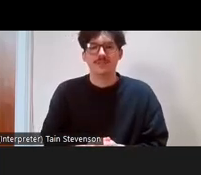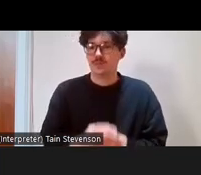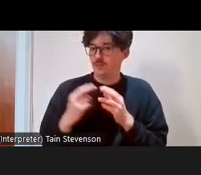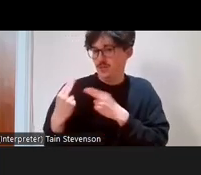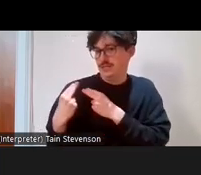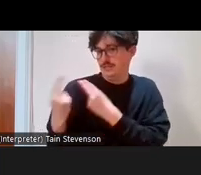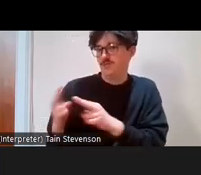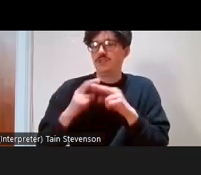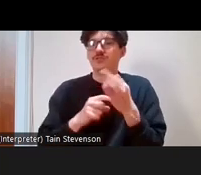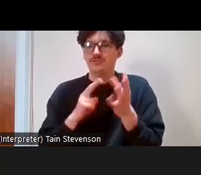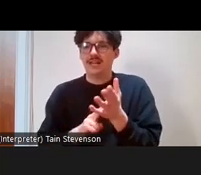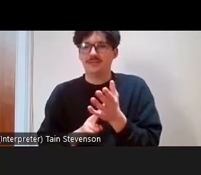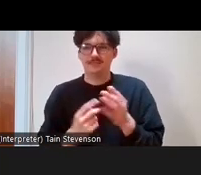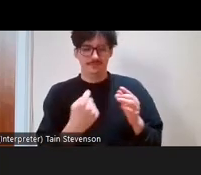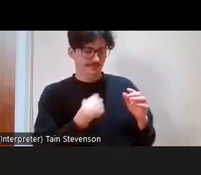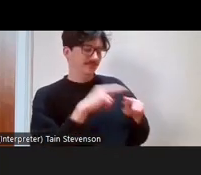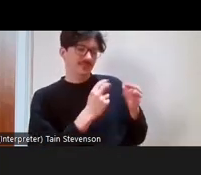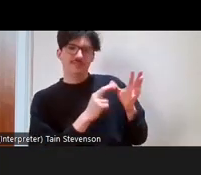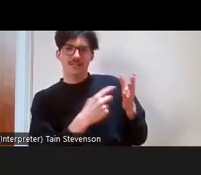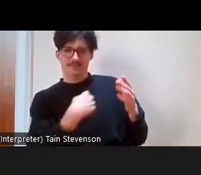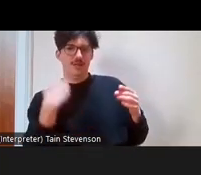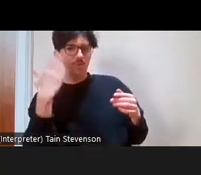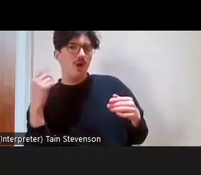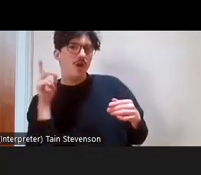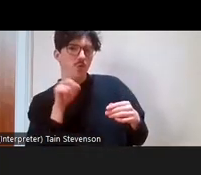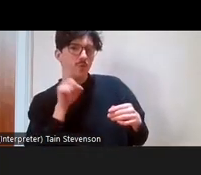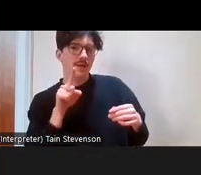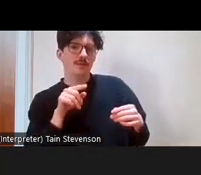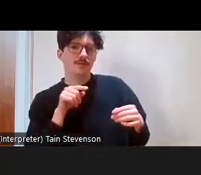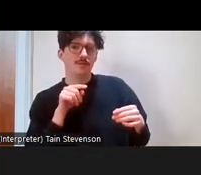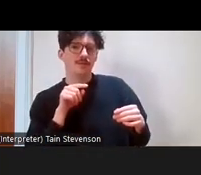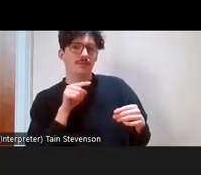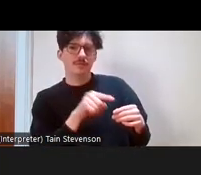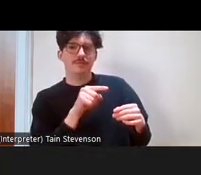I should say sorry, I'm Fran, I'm a white woman in my mid-30s.